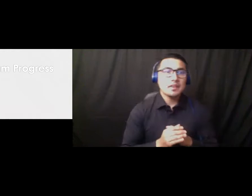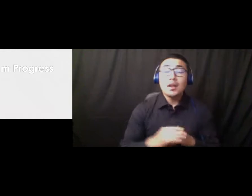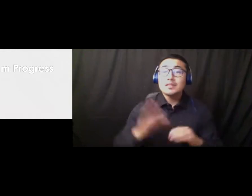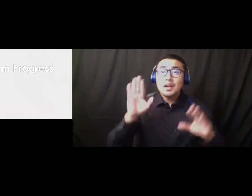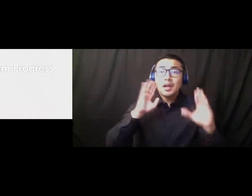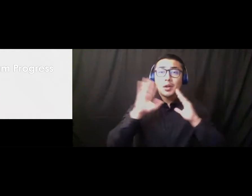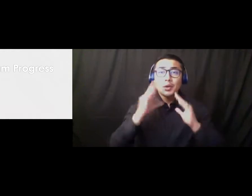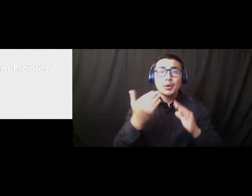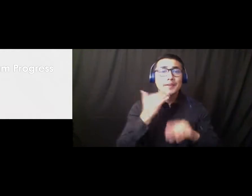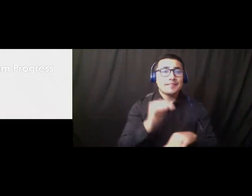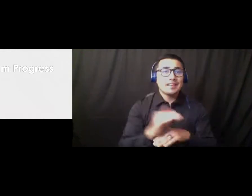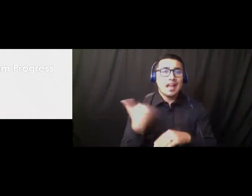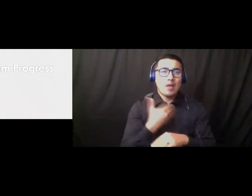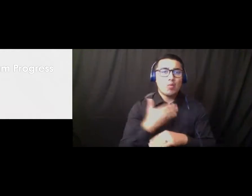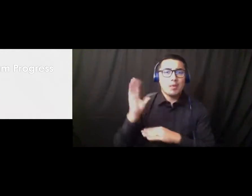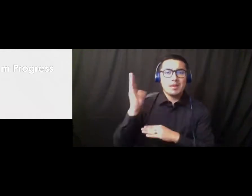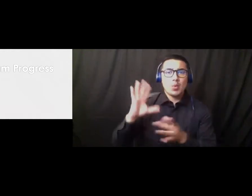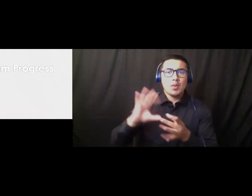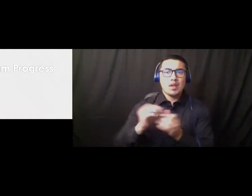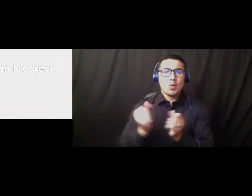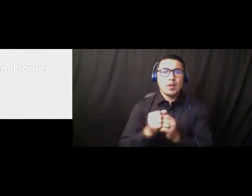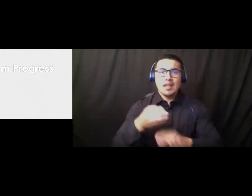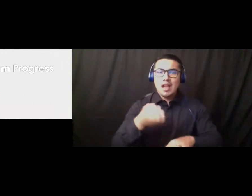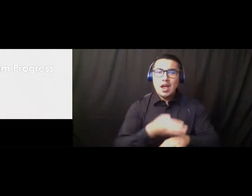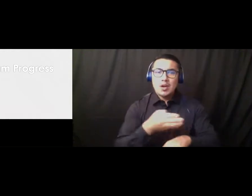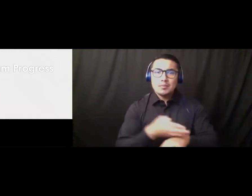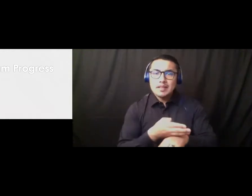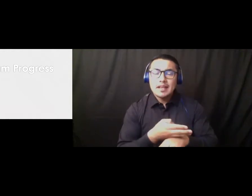that will provide an overview and update on needed, current, in progress, and planned